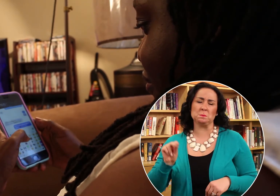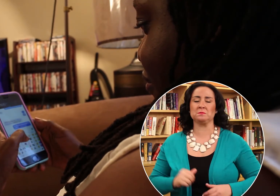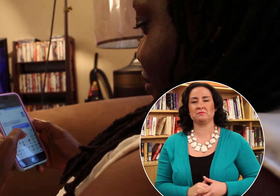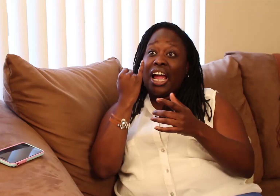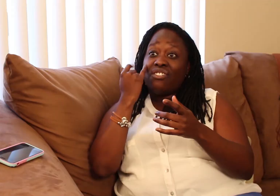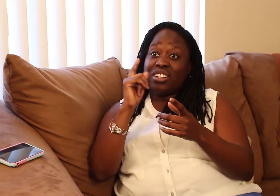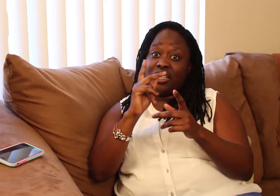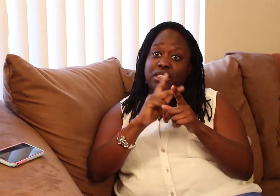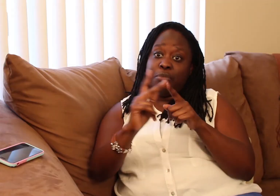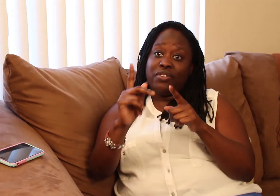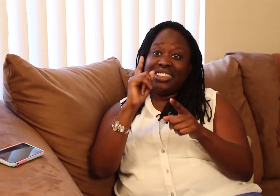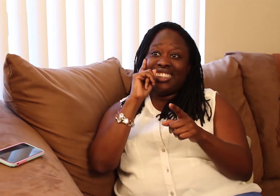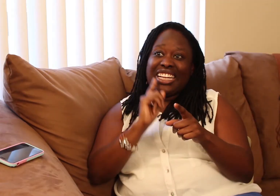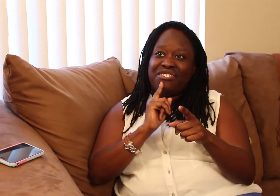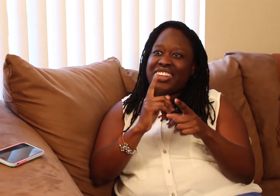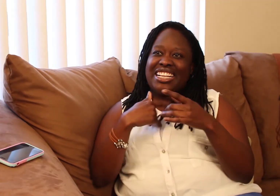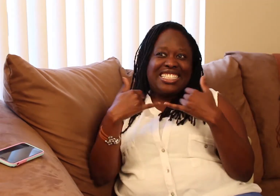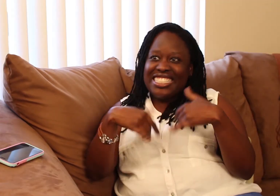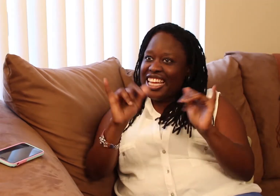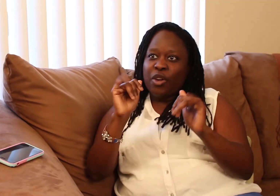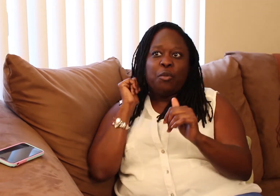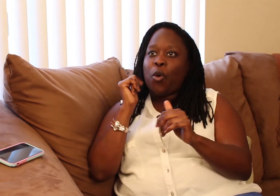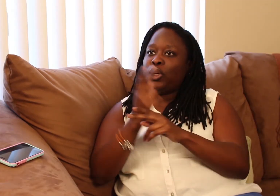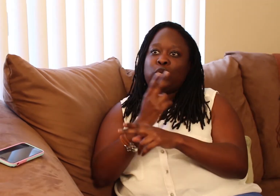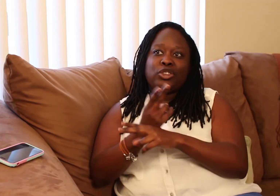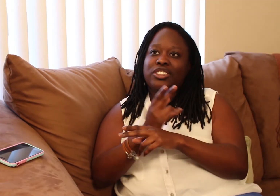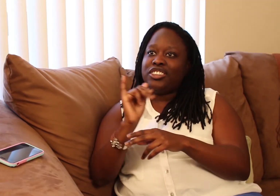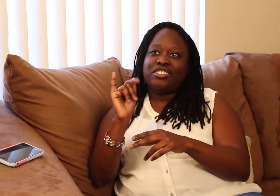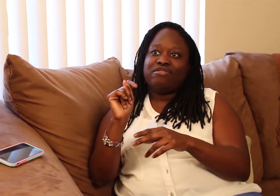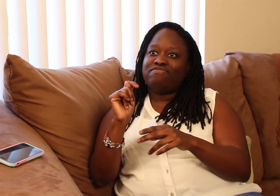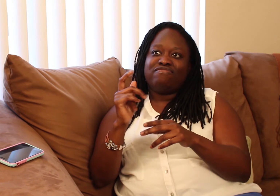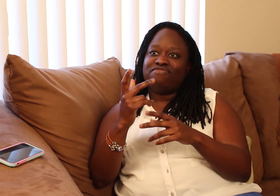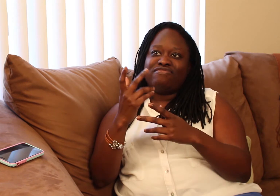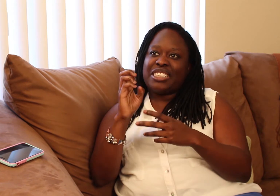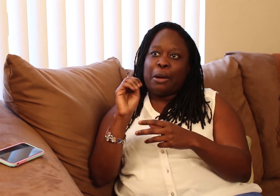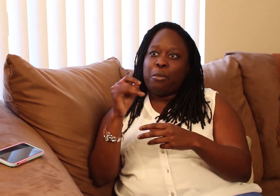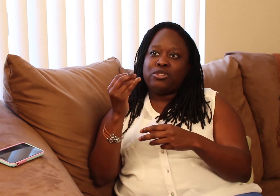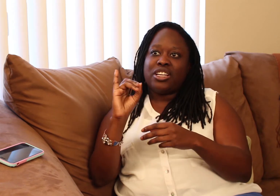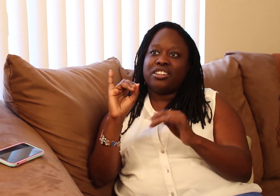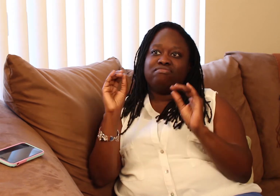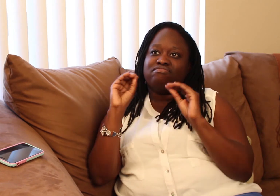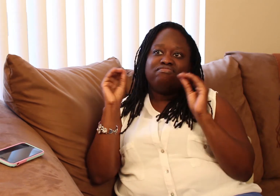LaTasha: "Even if it were someone who was Deaf, if it’s professional I still wouldn’t use emojis -- none of them.